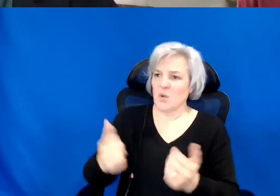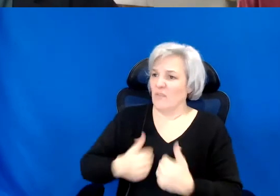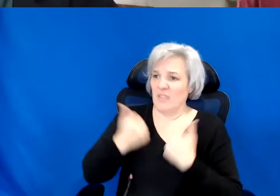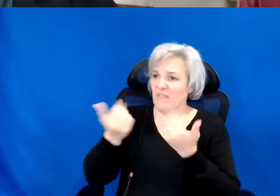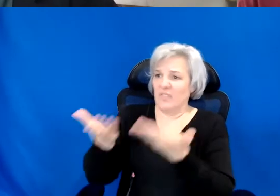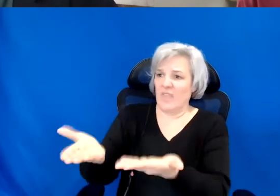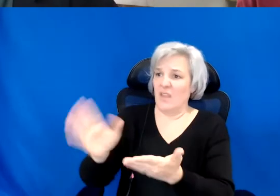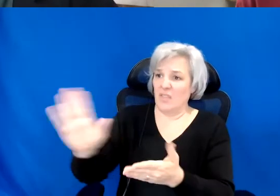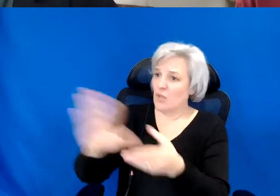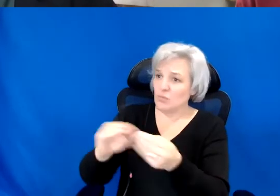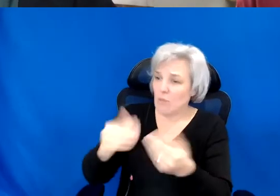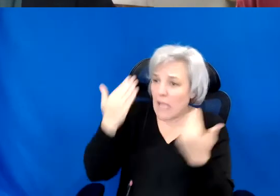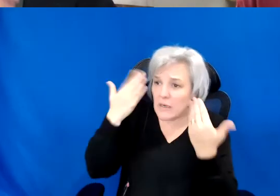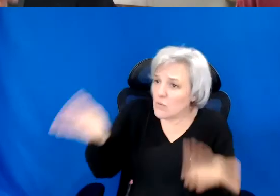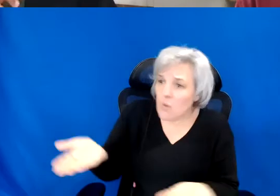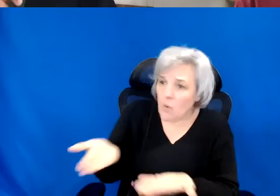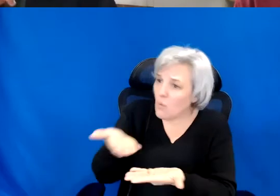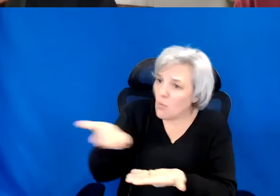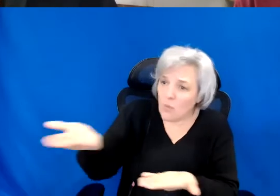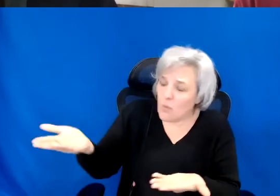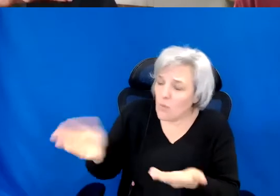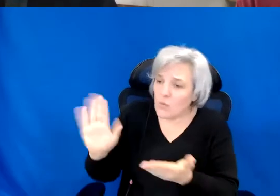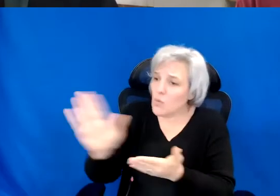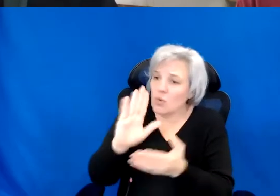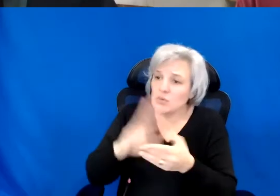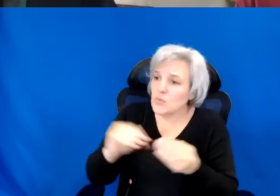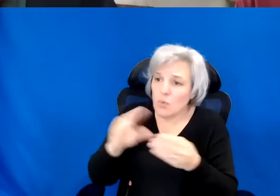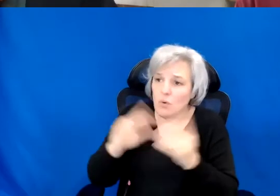I never knew growing up. And you think about how those stories, for